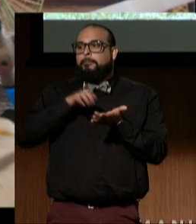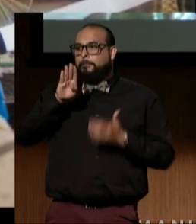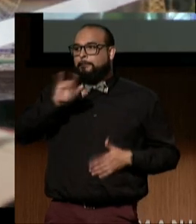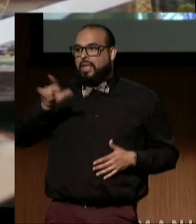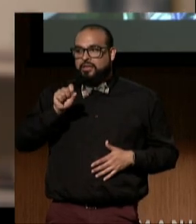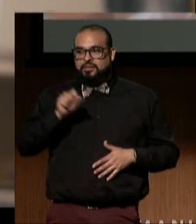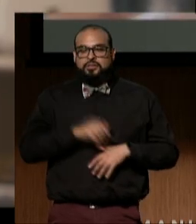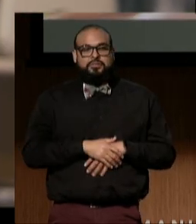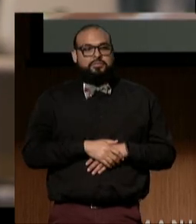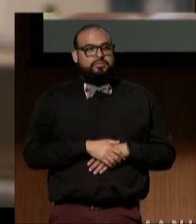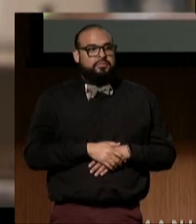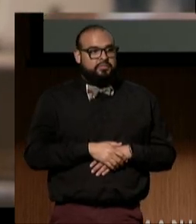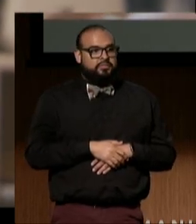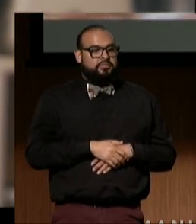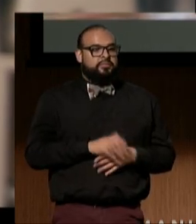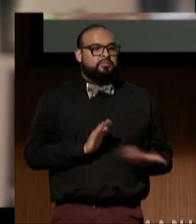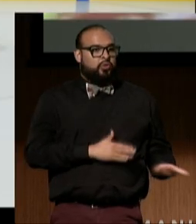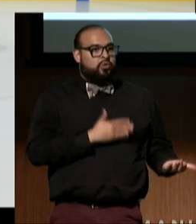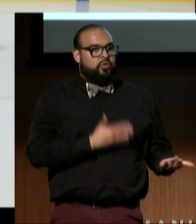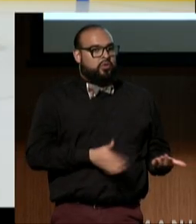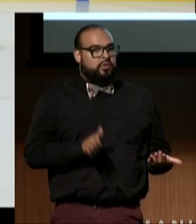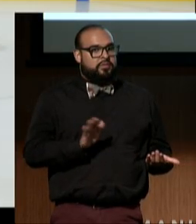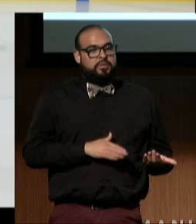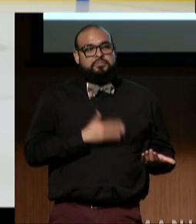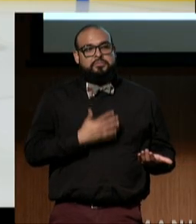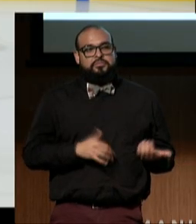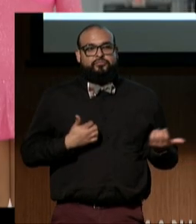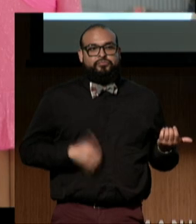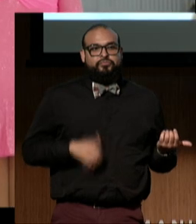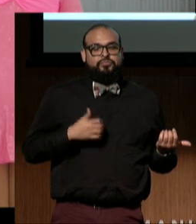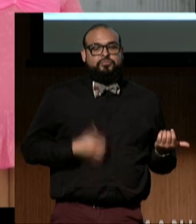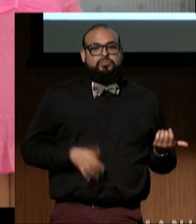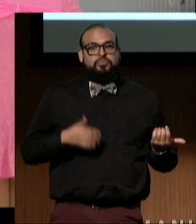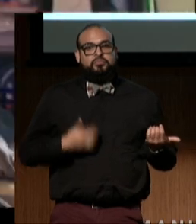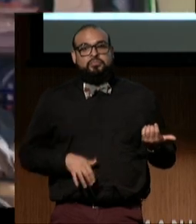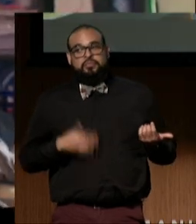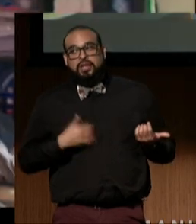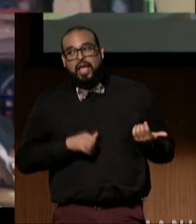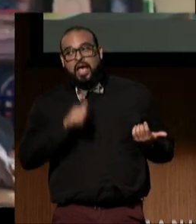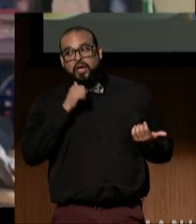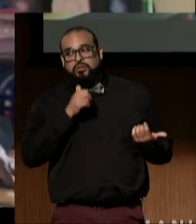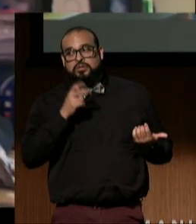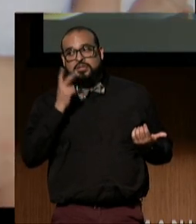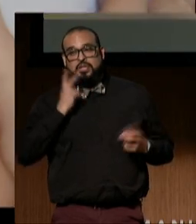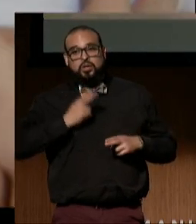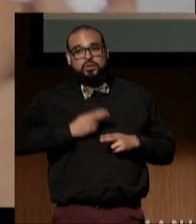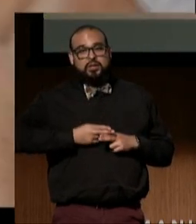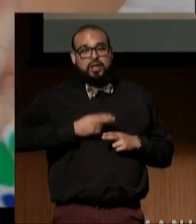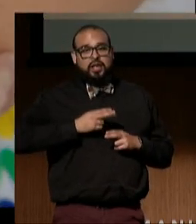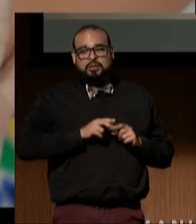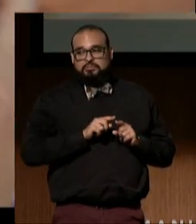The monkey on your back is the latest trend I don't see what anyone can see in anyone else